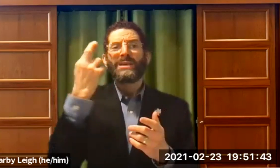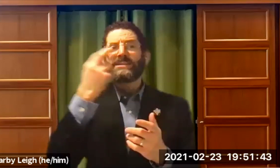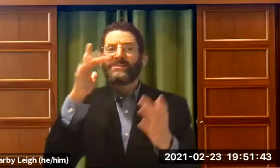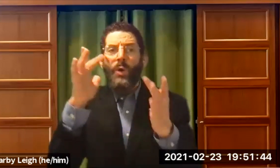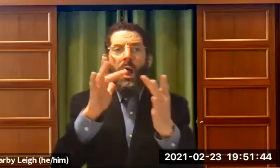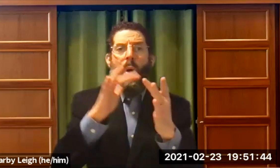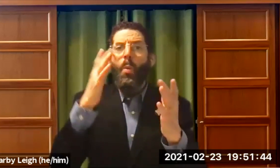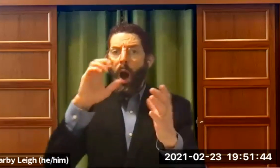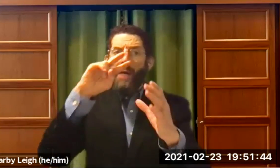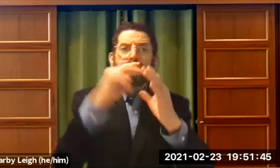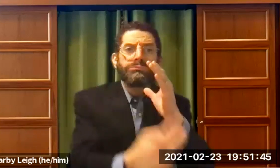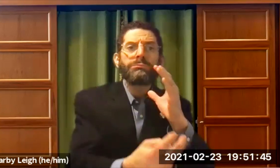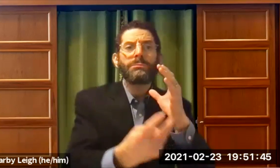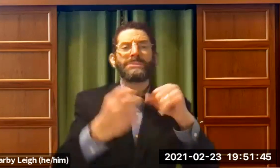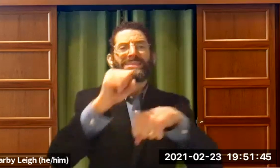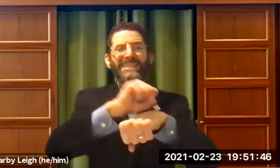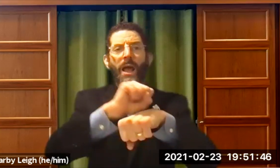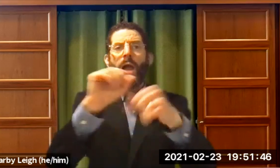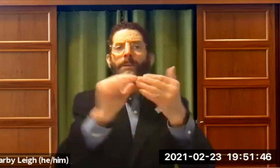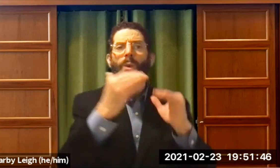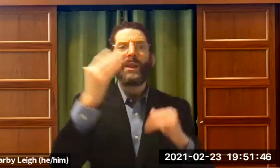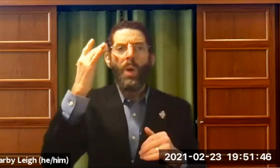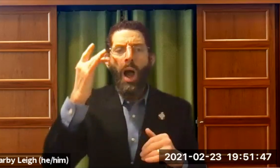interests are, the reason you're contacting the rabbi, that you're